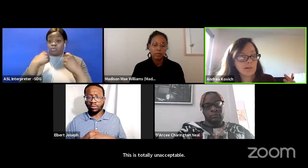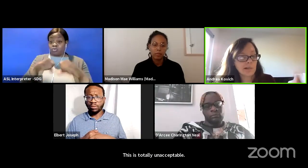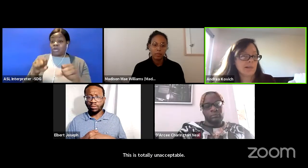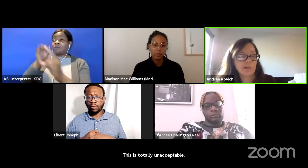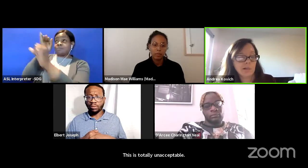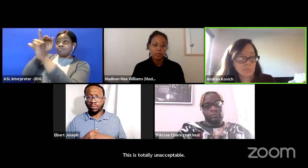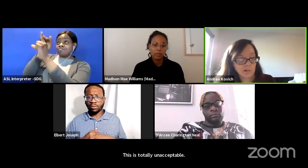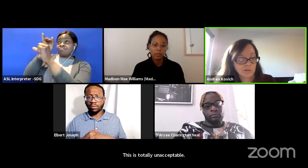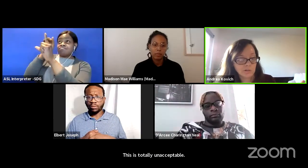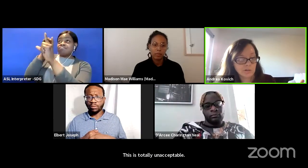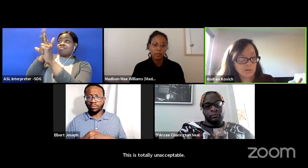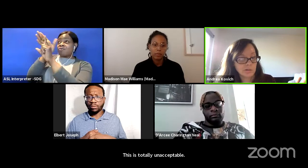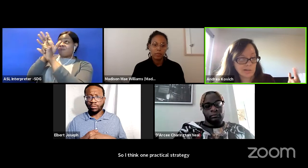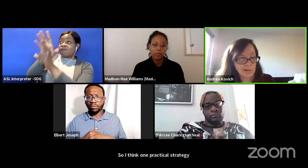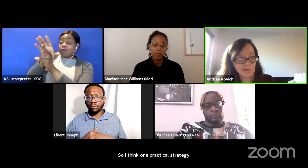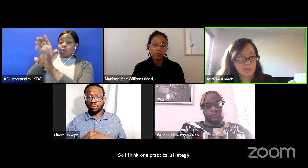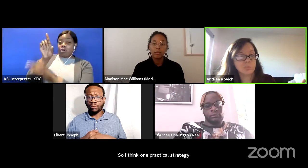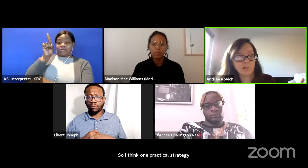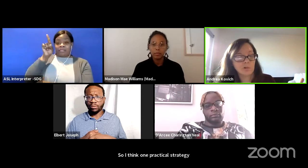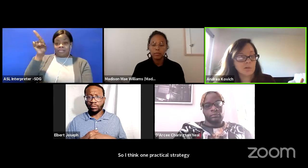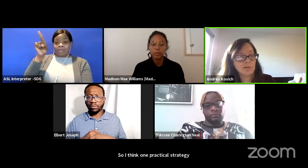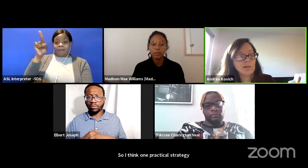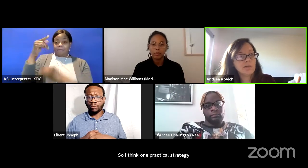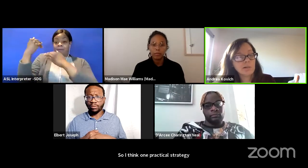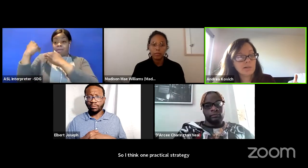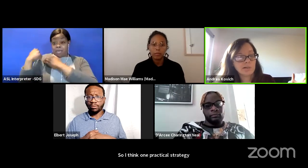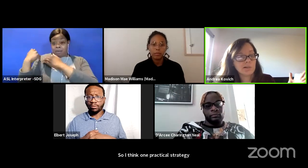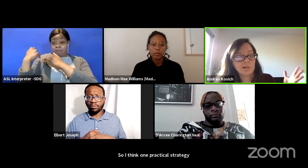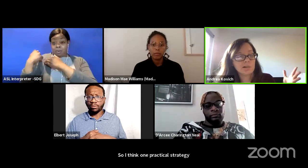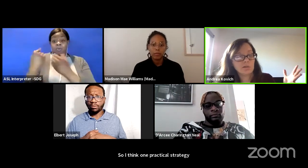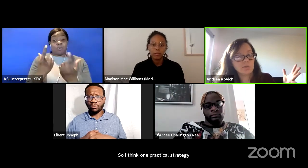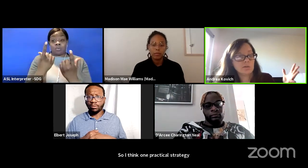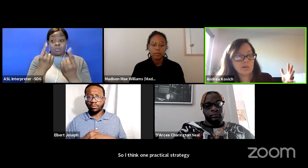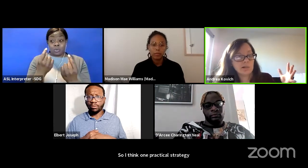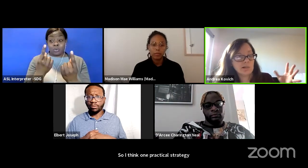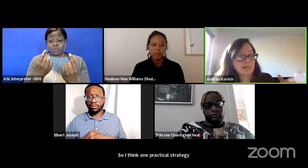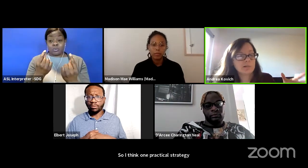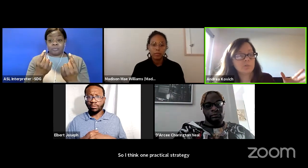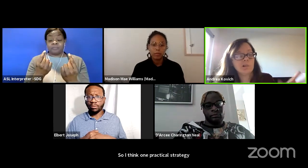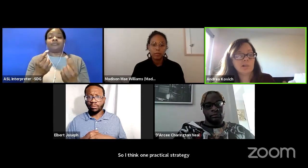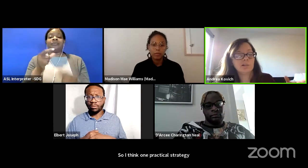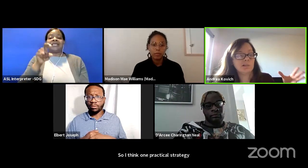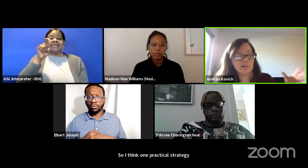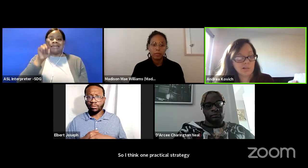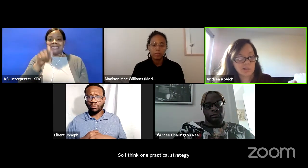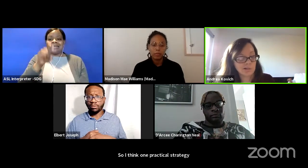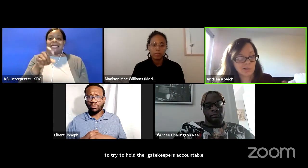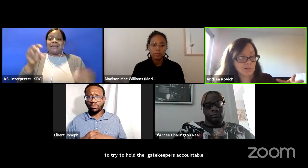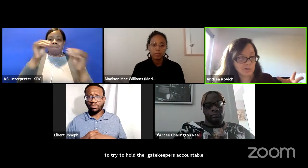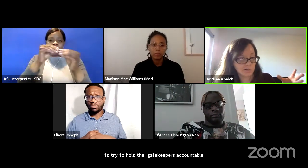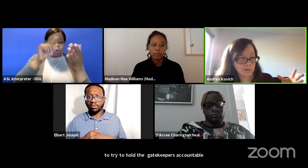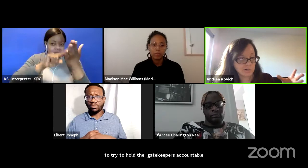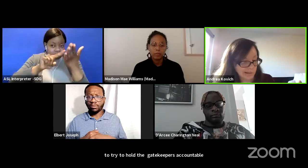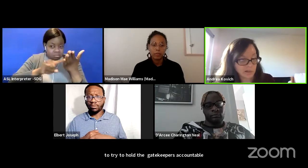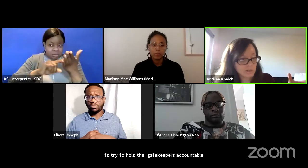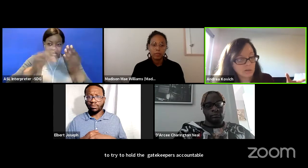the gatekeepers accountable is that there needs to be a statistical data